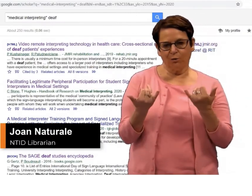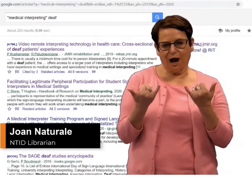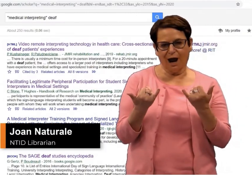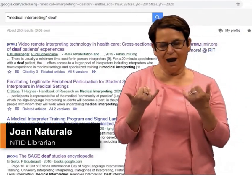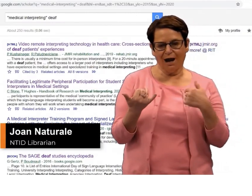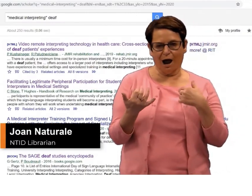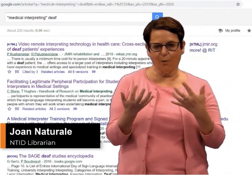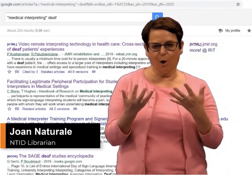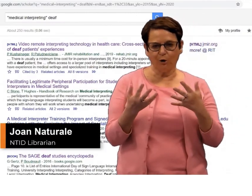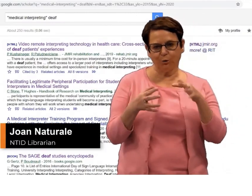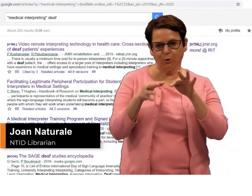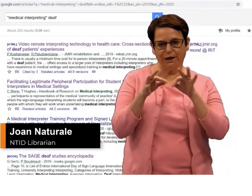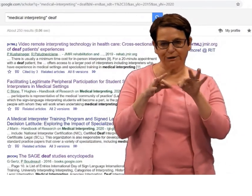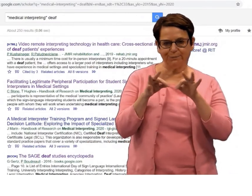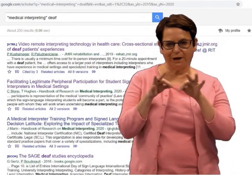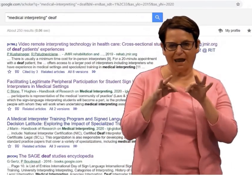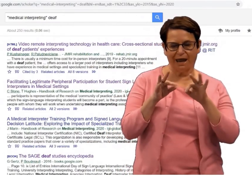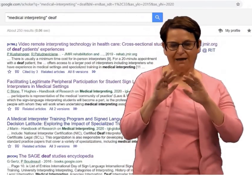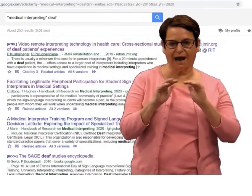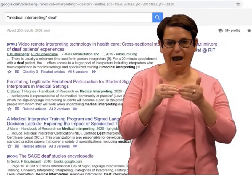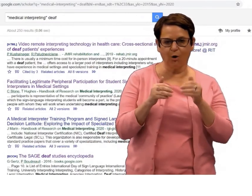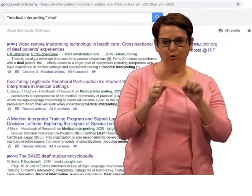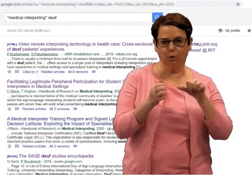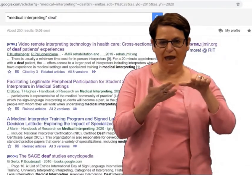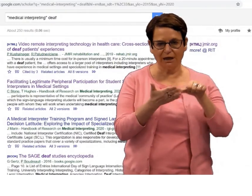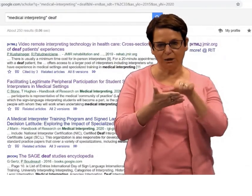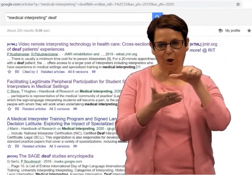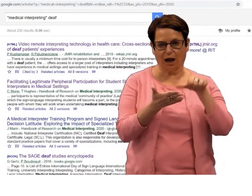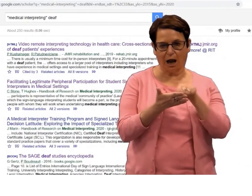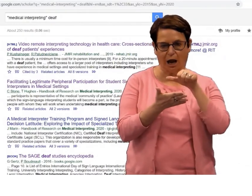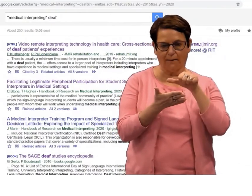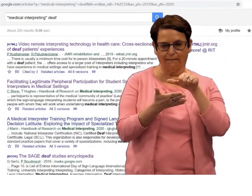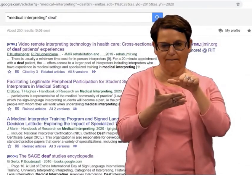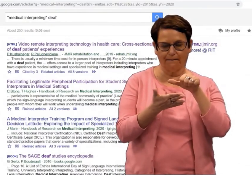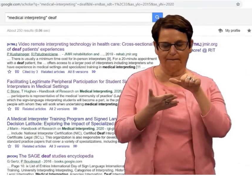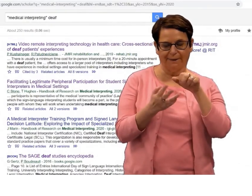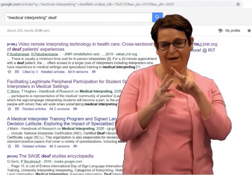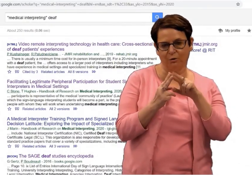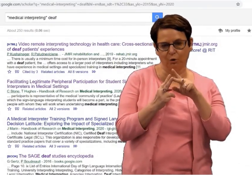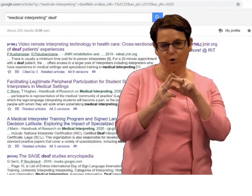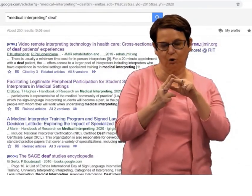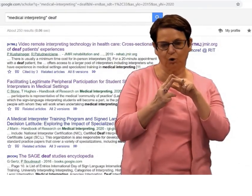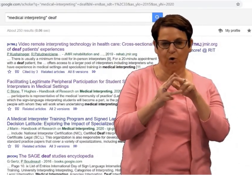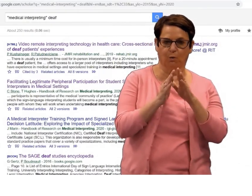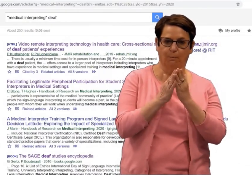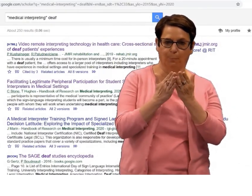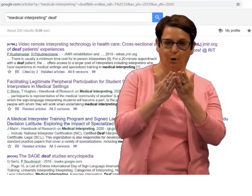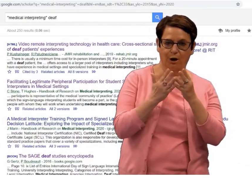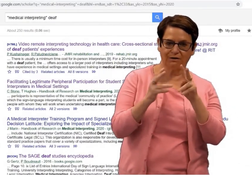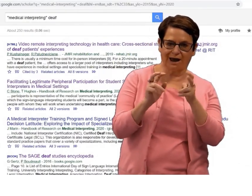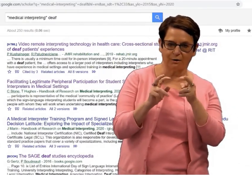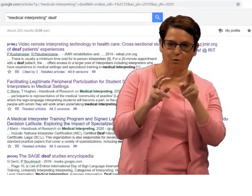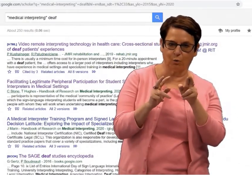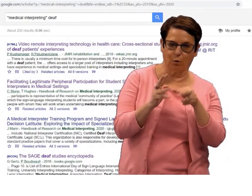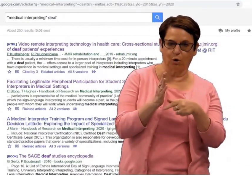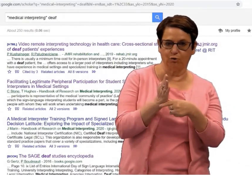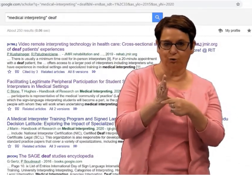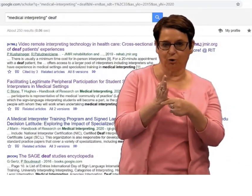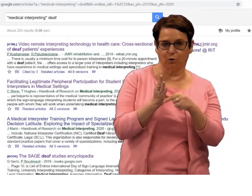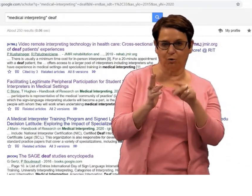Hello. Today, I want to explain how to look up either a book